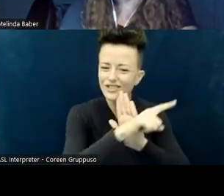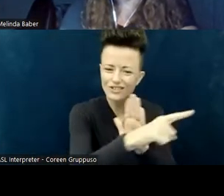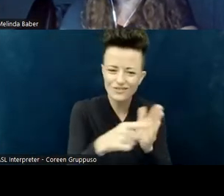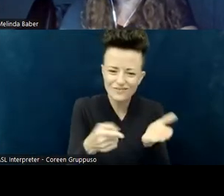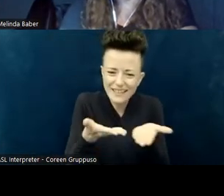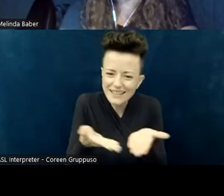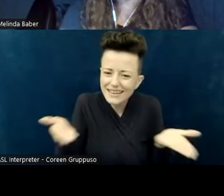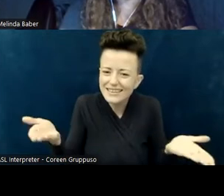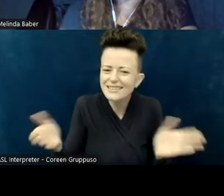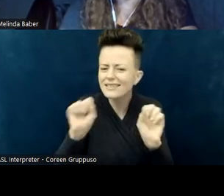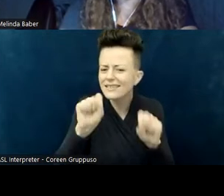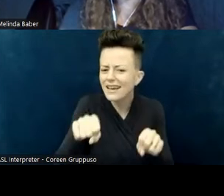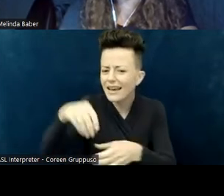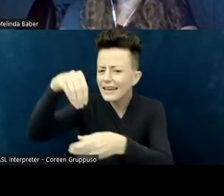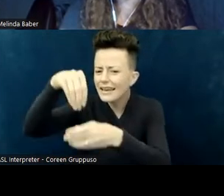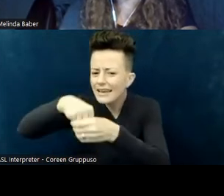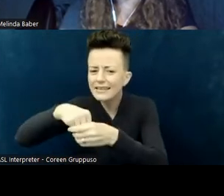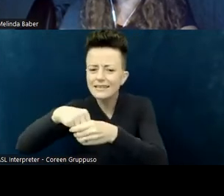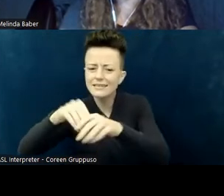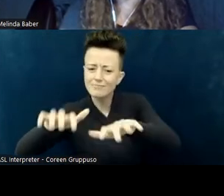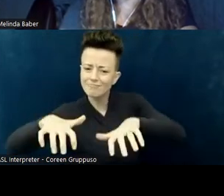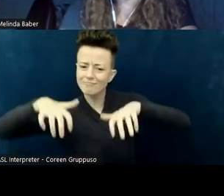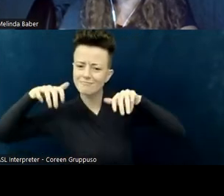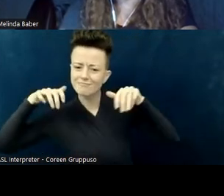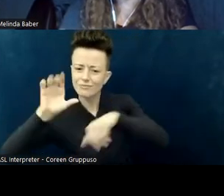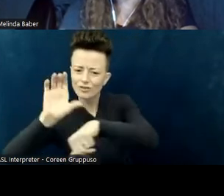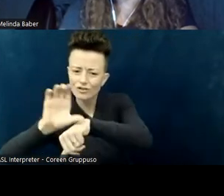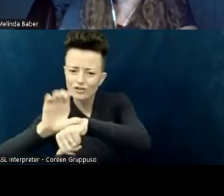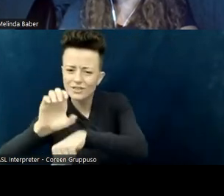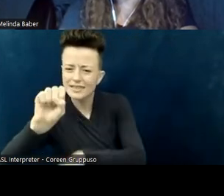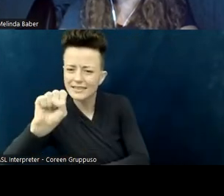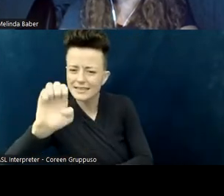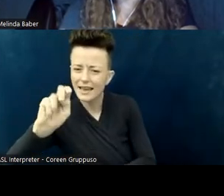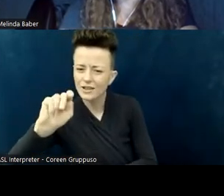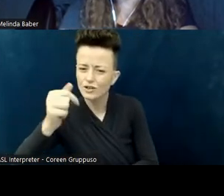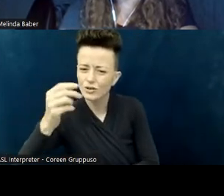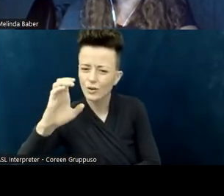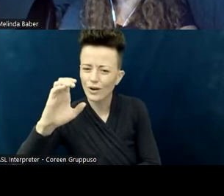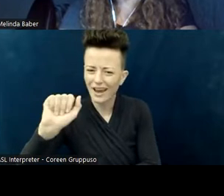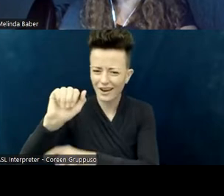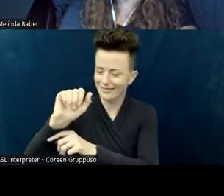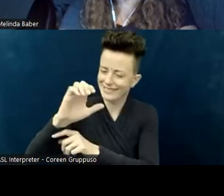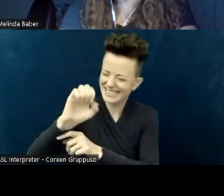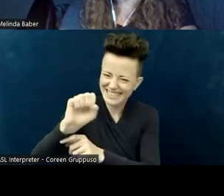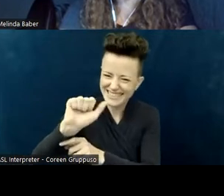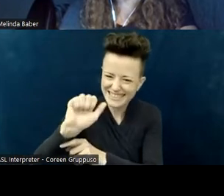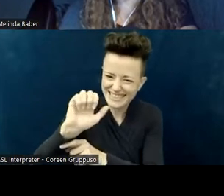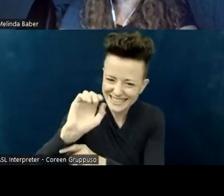and in every sanctuary. I'm gonna describe around the circle. There's a bottle that's been made